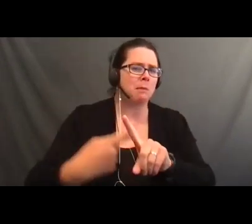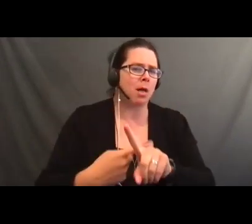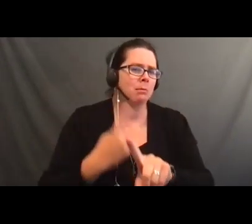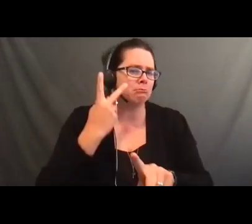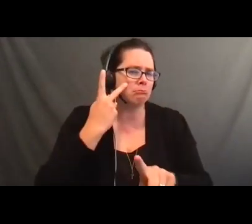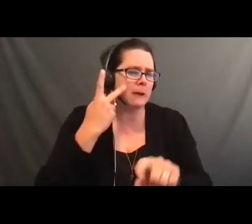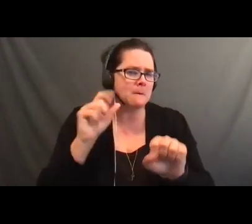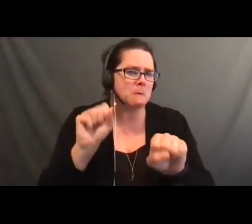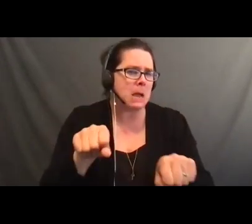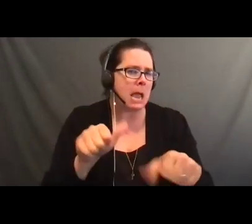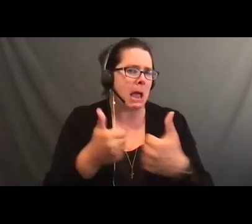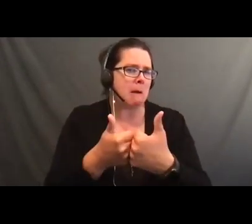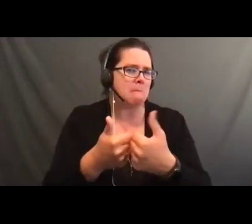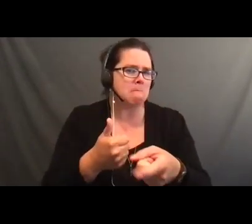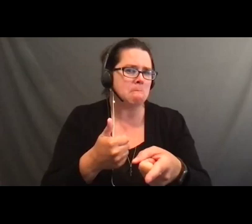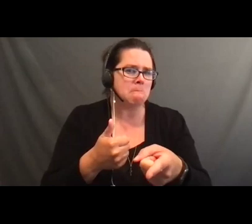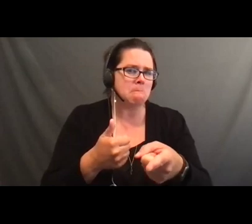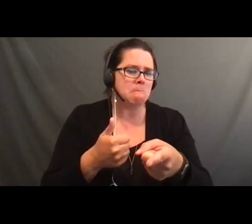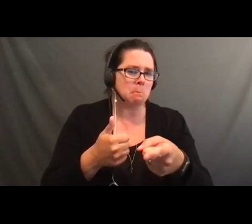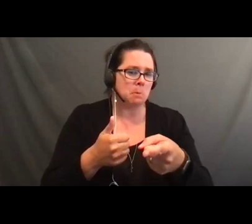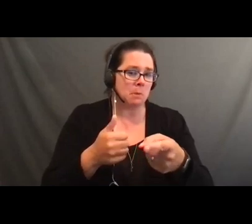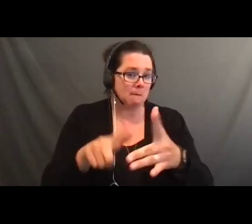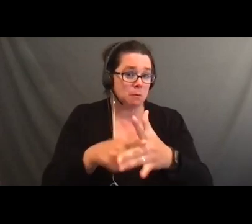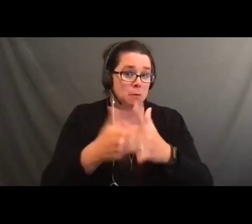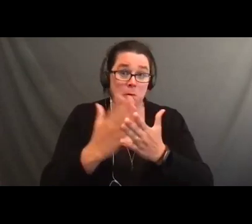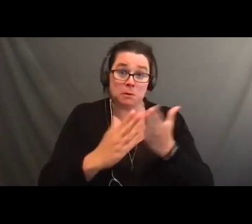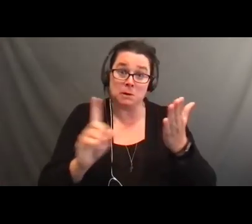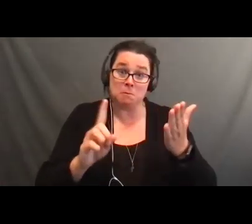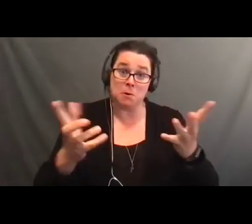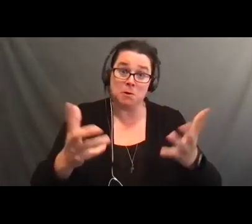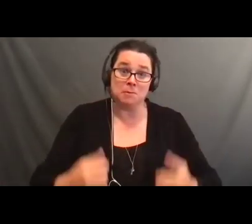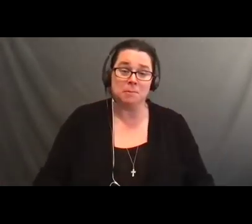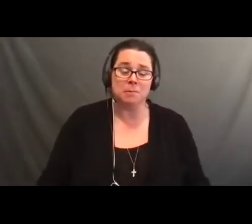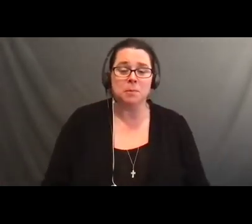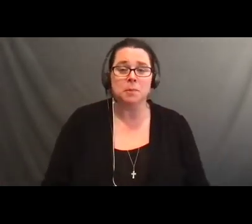No, uh uh. >> RJ: Okay.